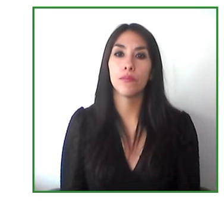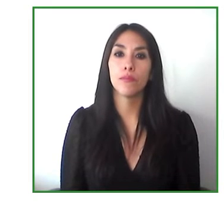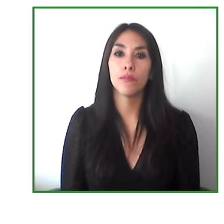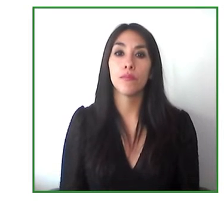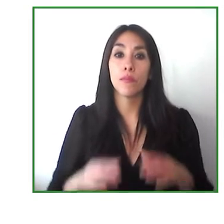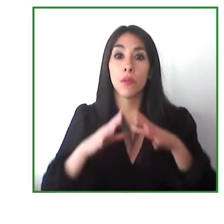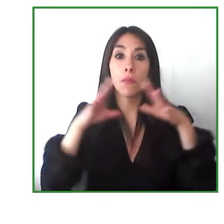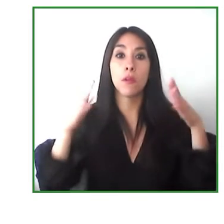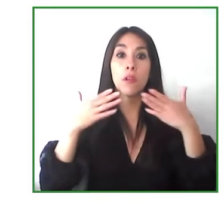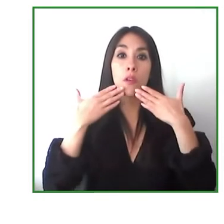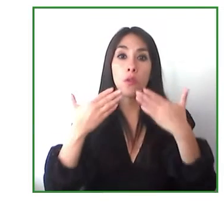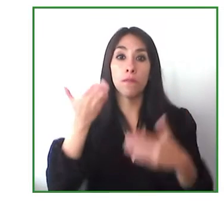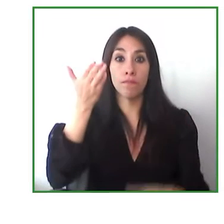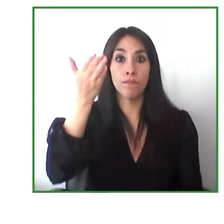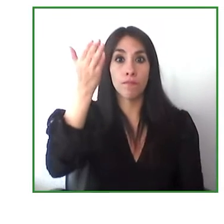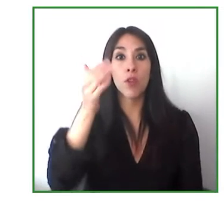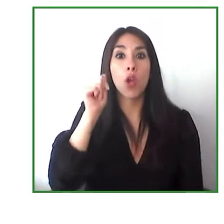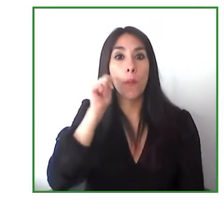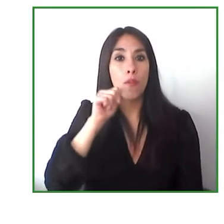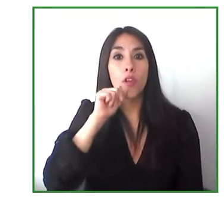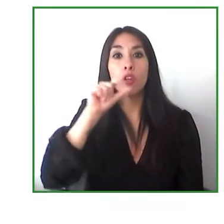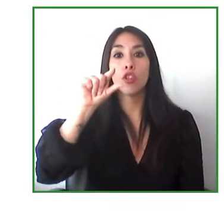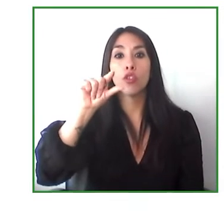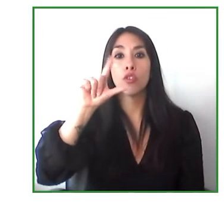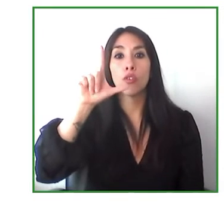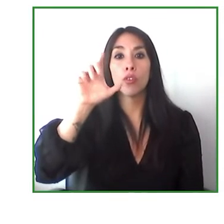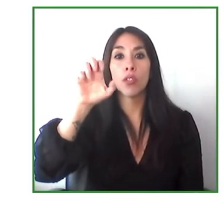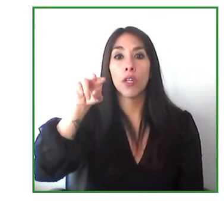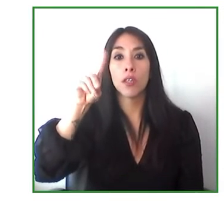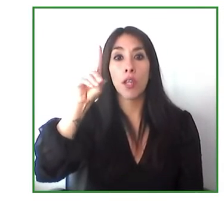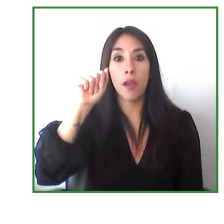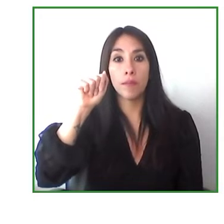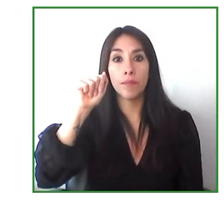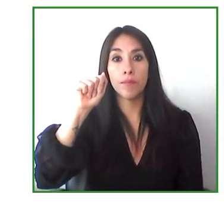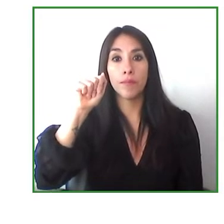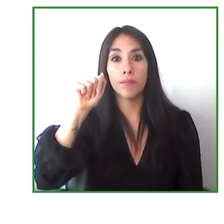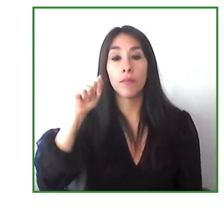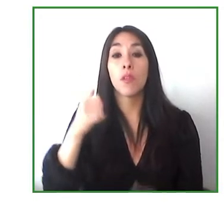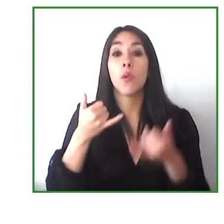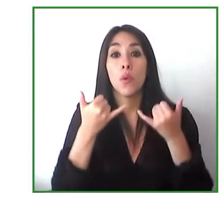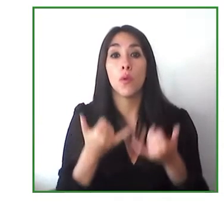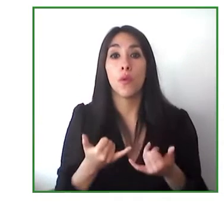thank you so much glenda for your presentation i want to go